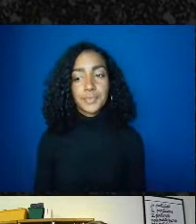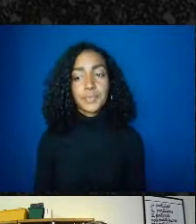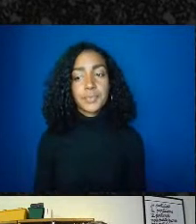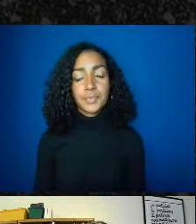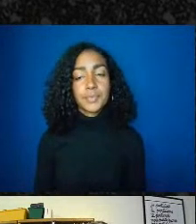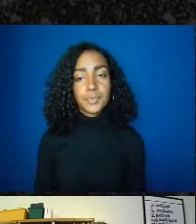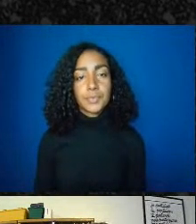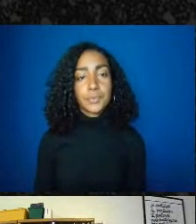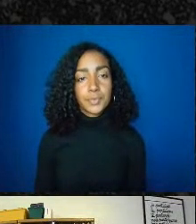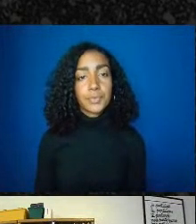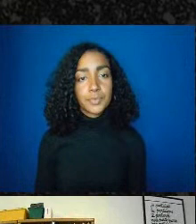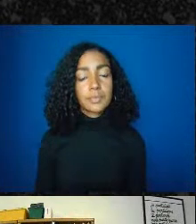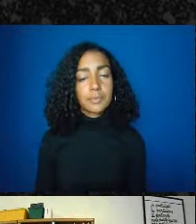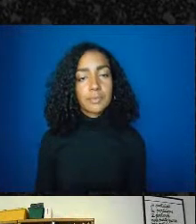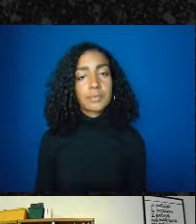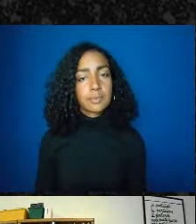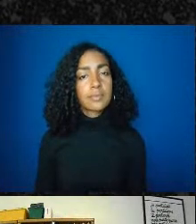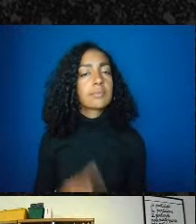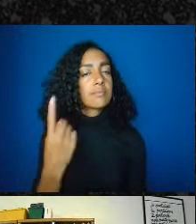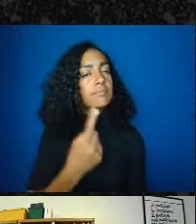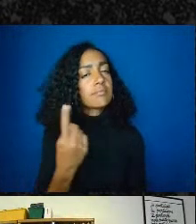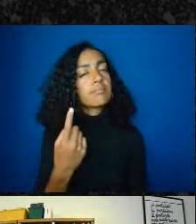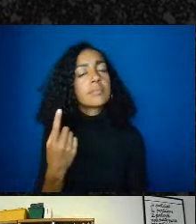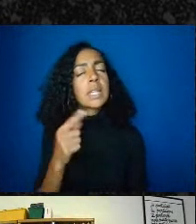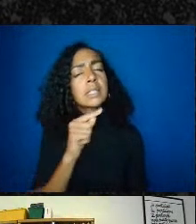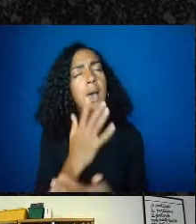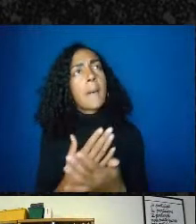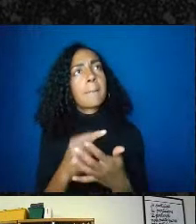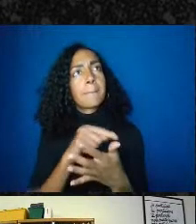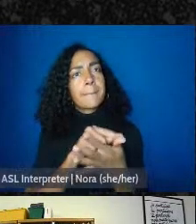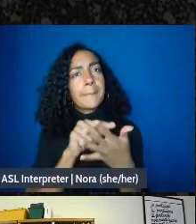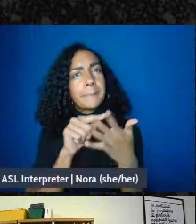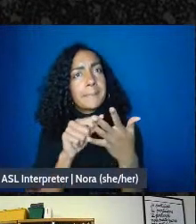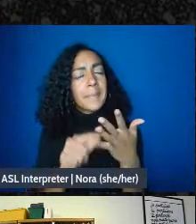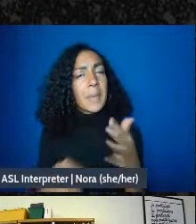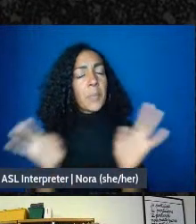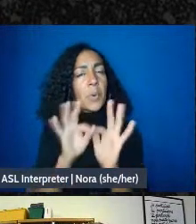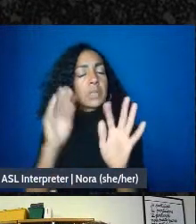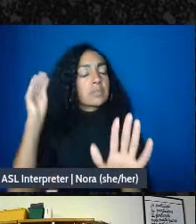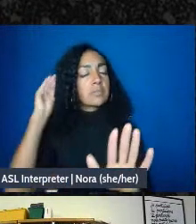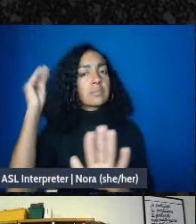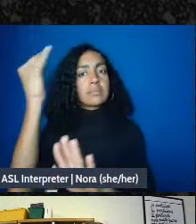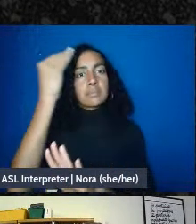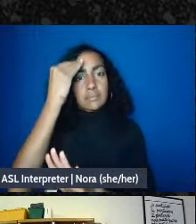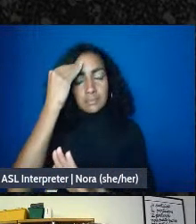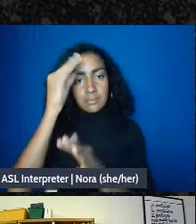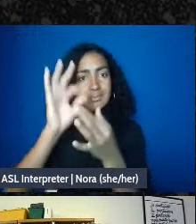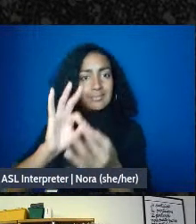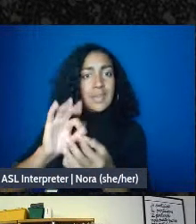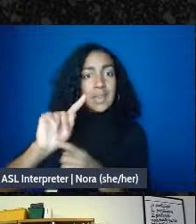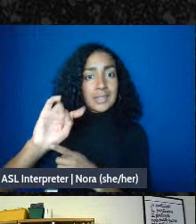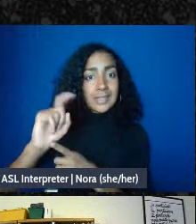What are some things to keep in mind in terms of taxes and handling money when starting and